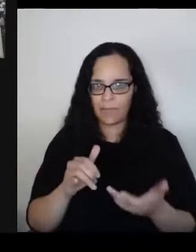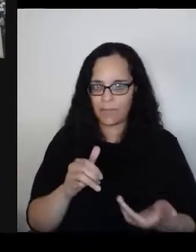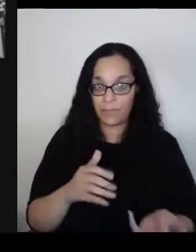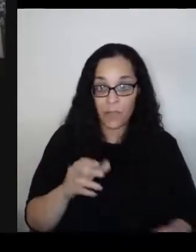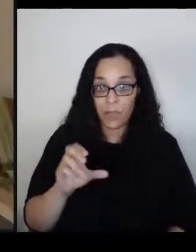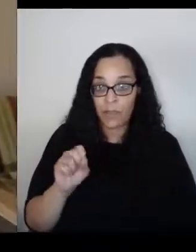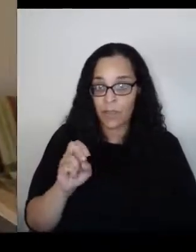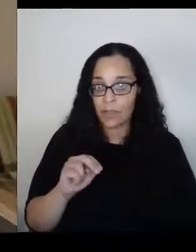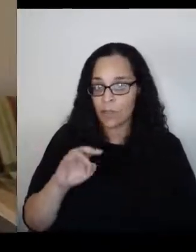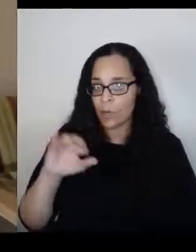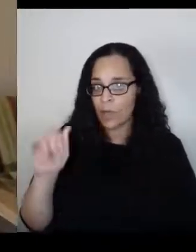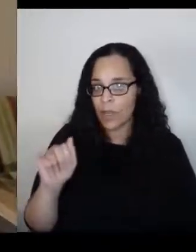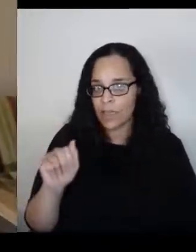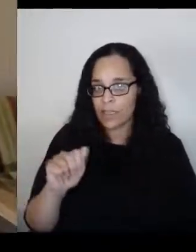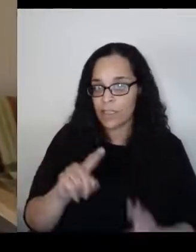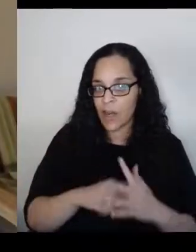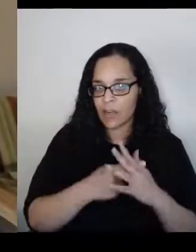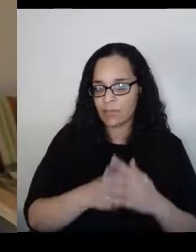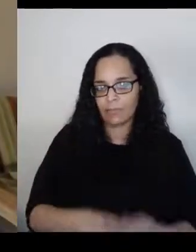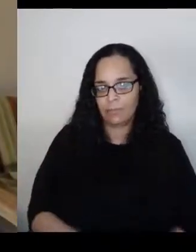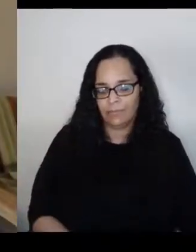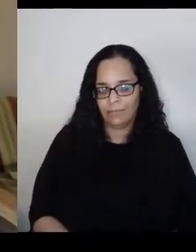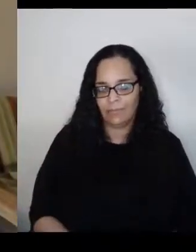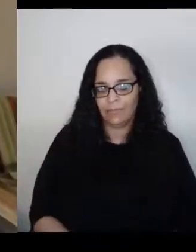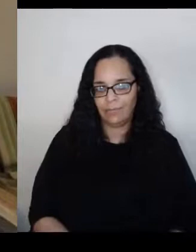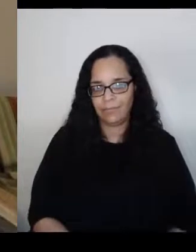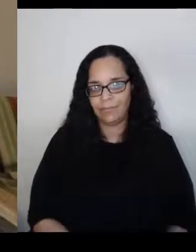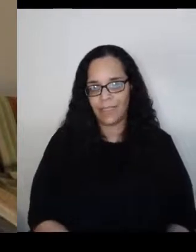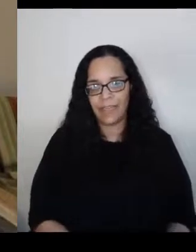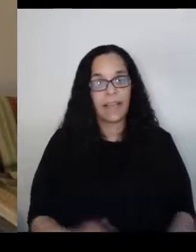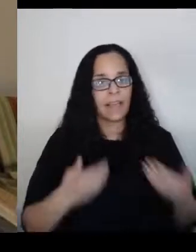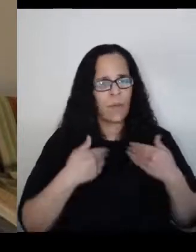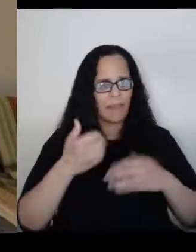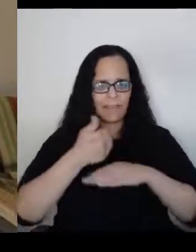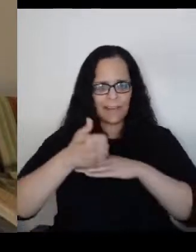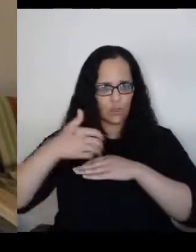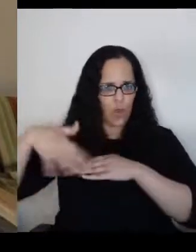There are dangers all around us of hate and bigotry